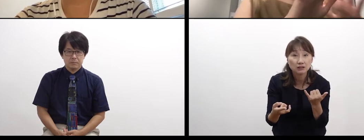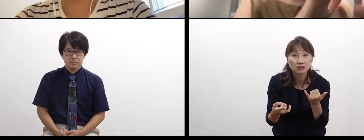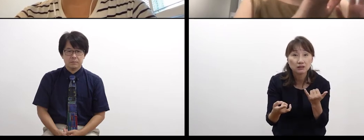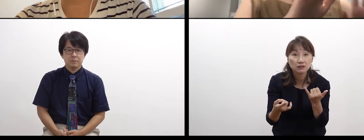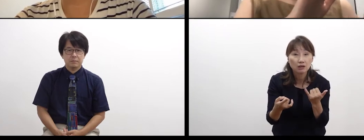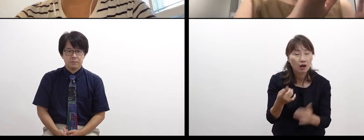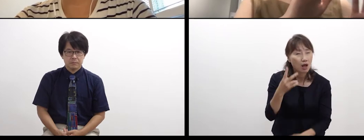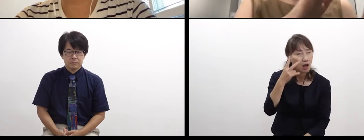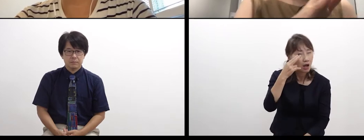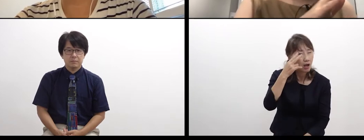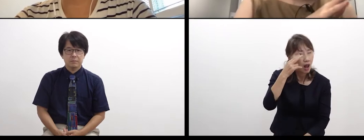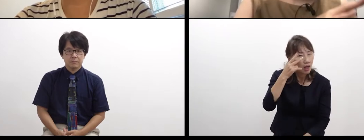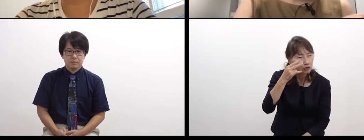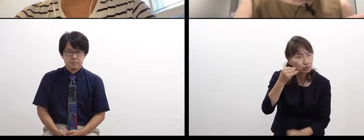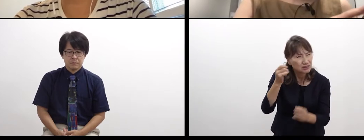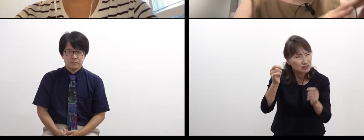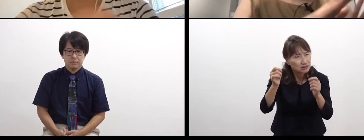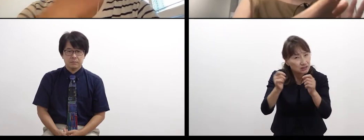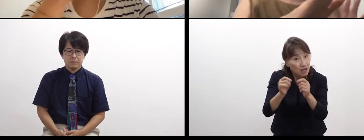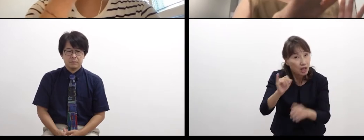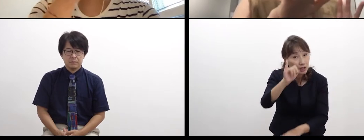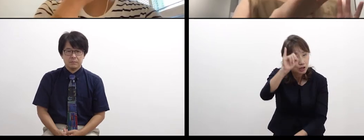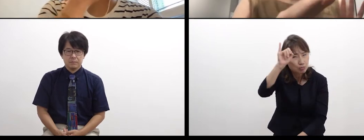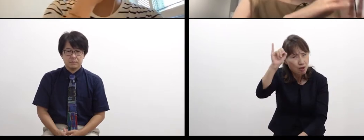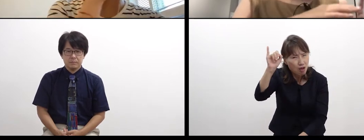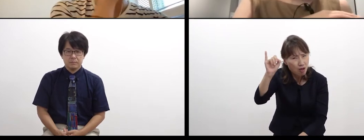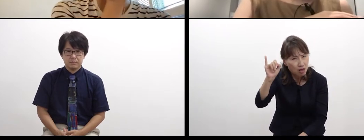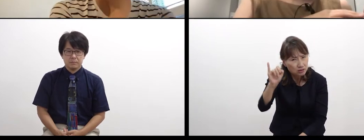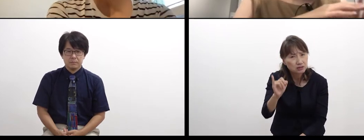or it’s like glass.